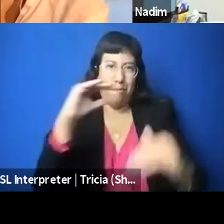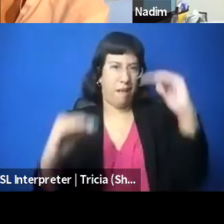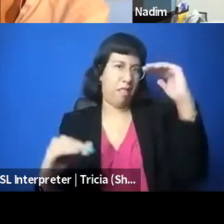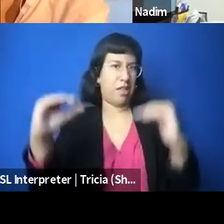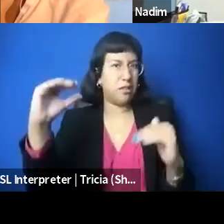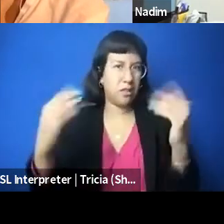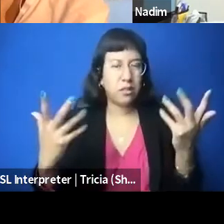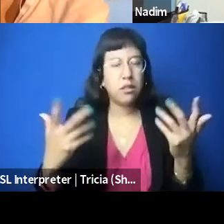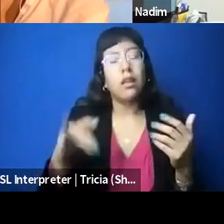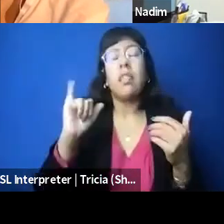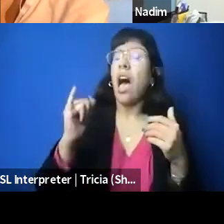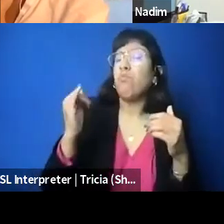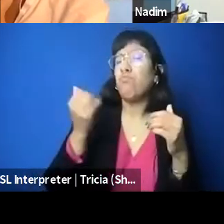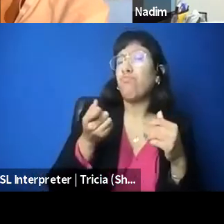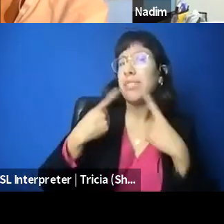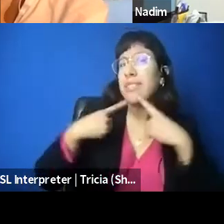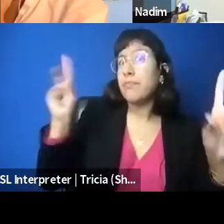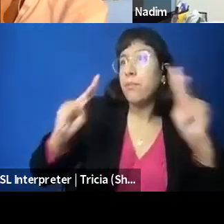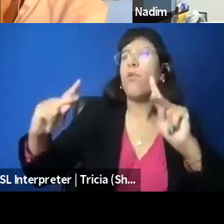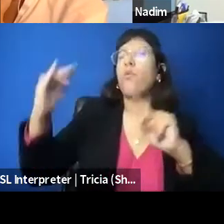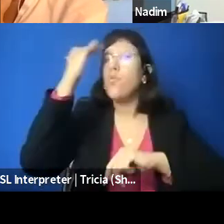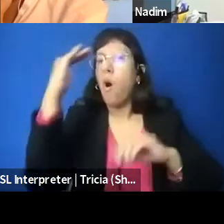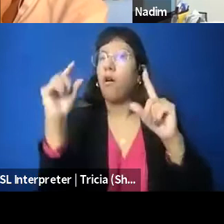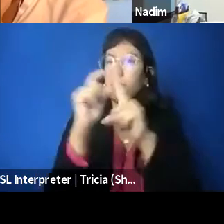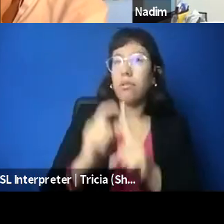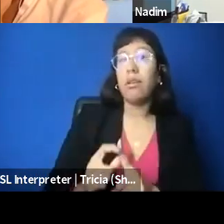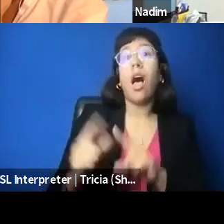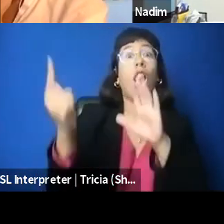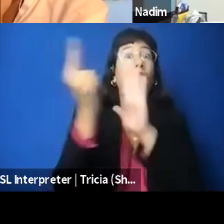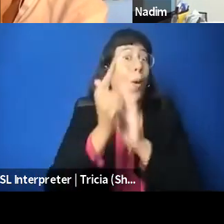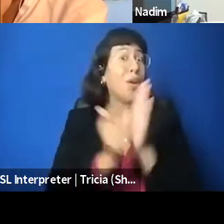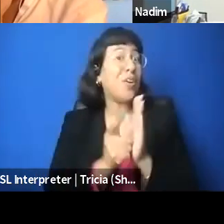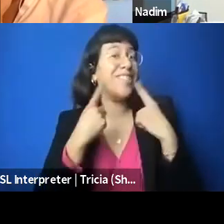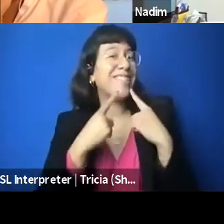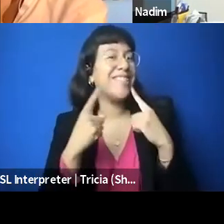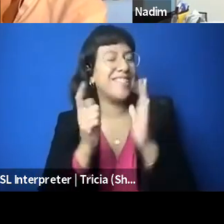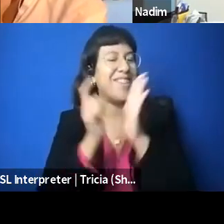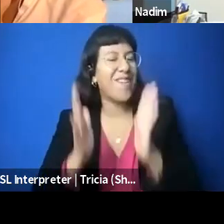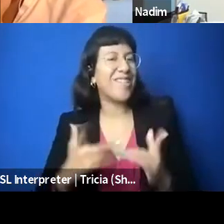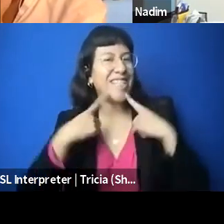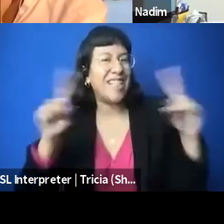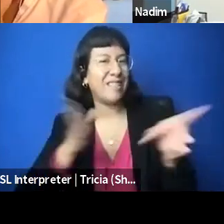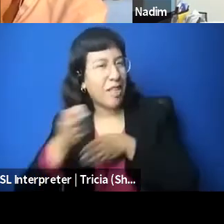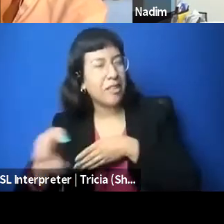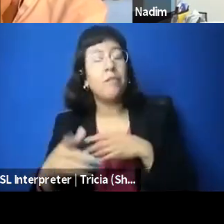as far as just lawyers' successes, but I also want to just bring it back to the activists, 'cause like, you know, we're lawyers,